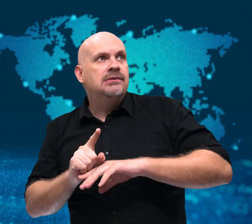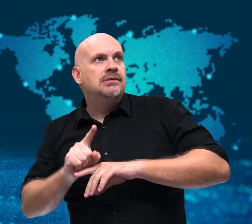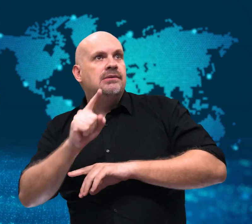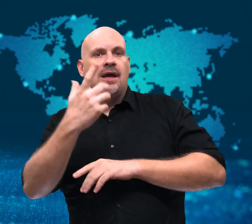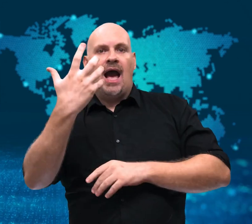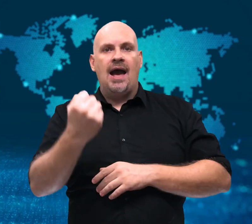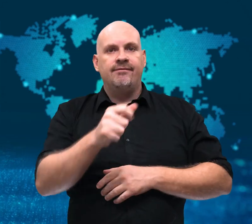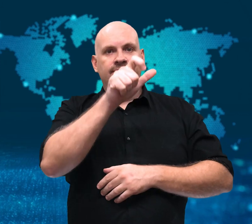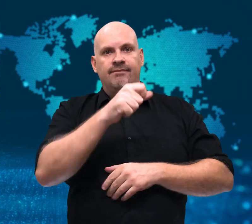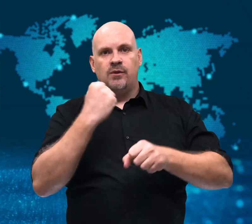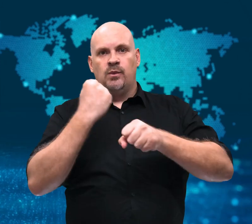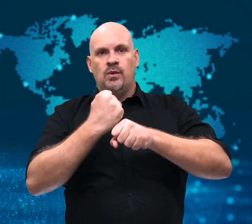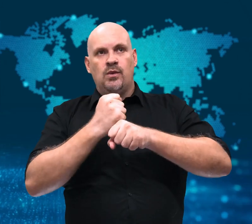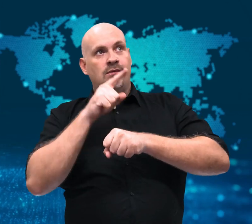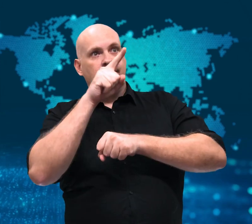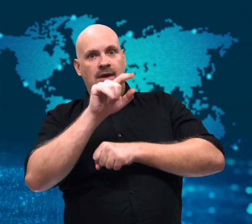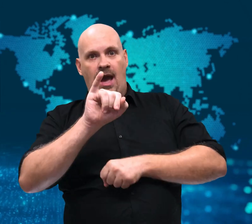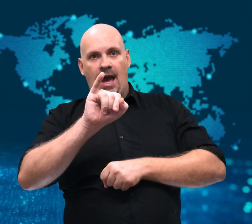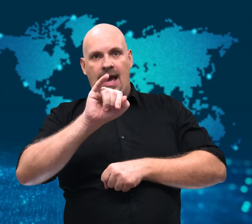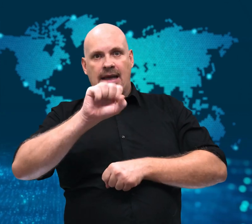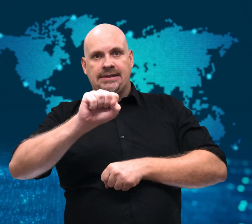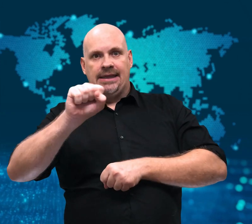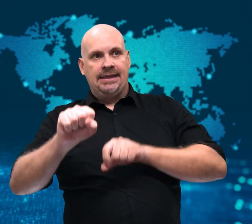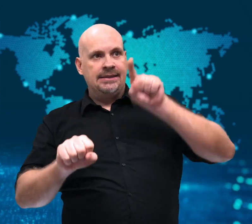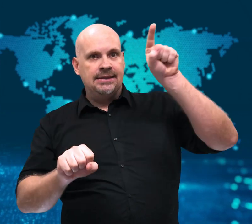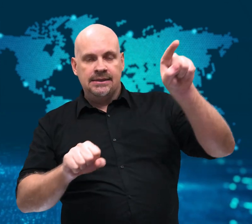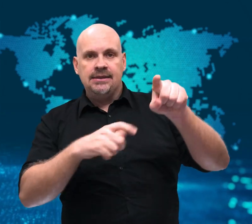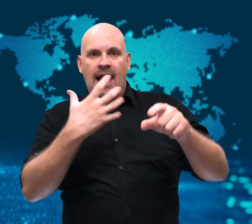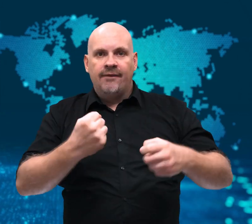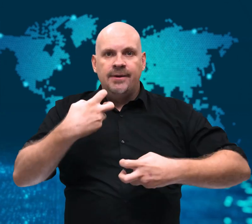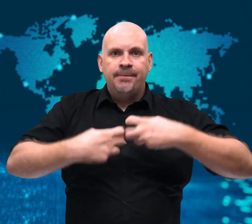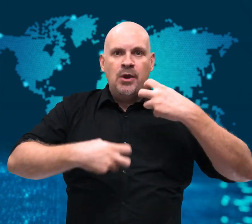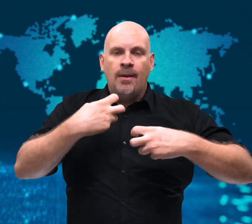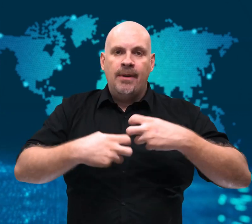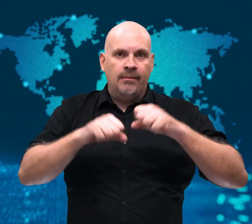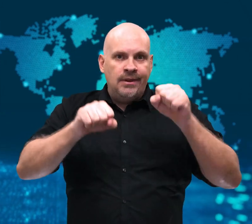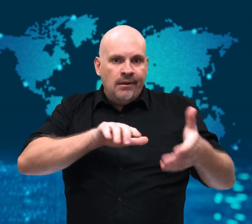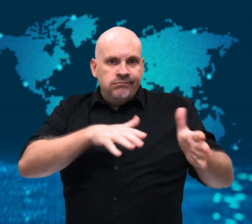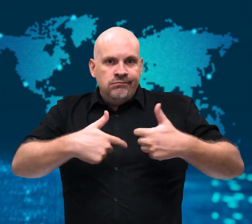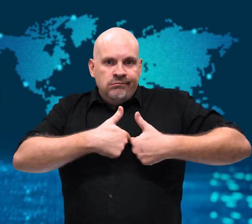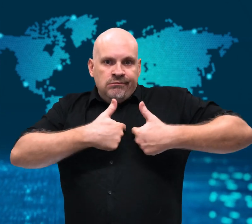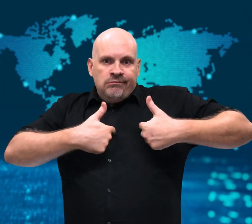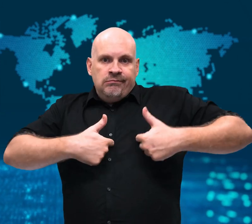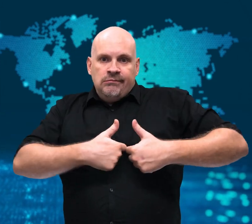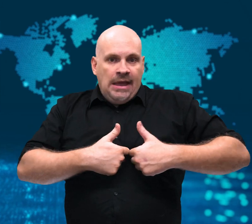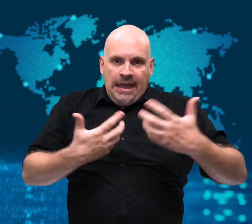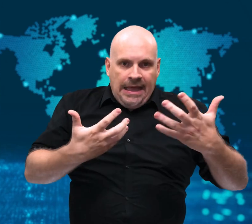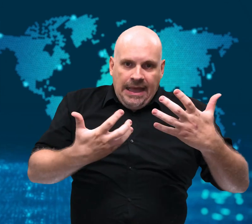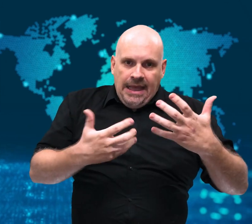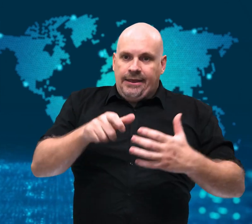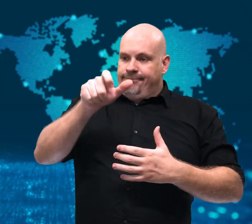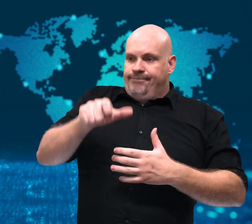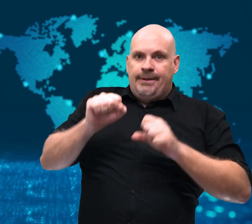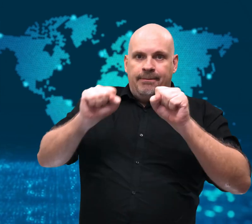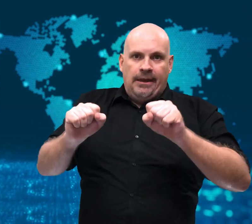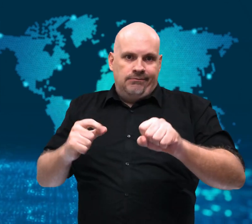space station to perform an operation on a crew member